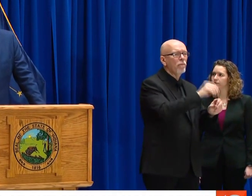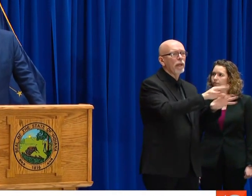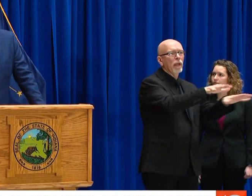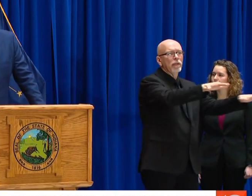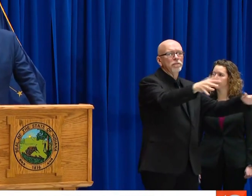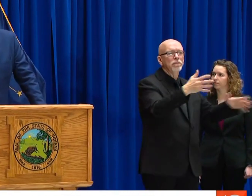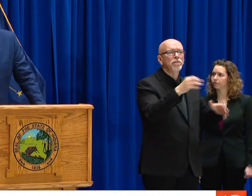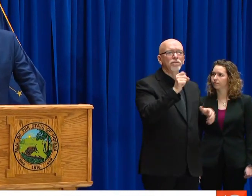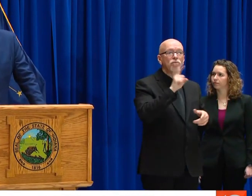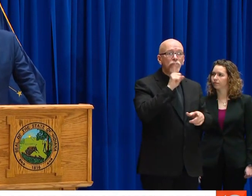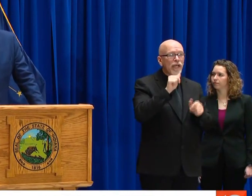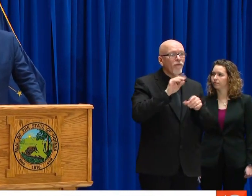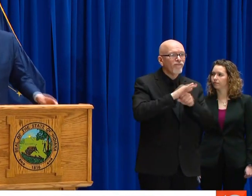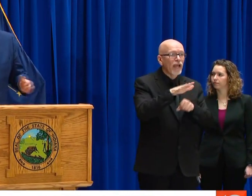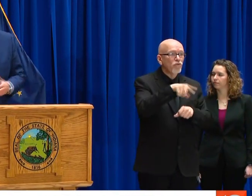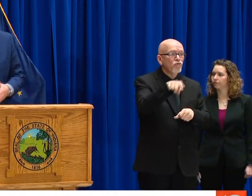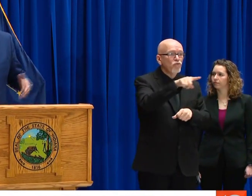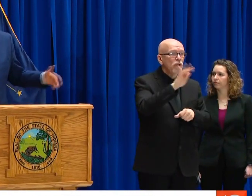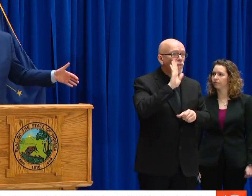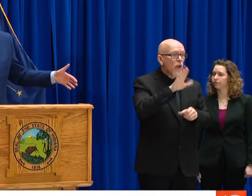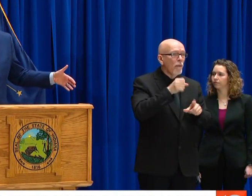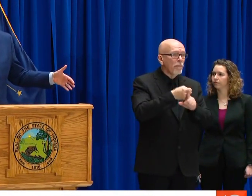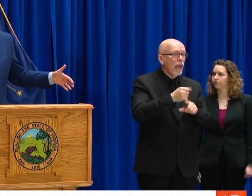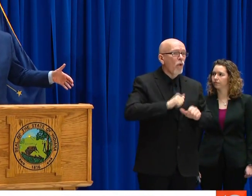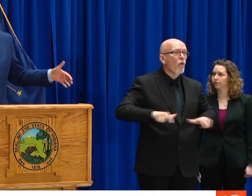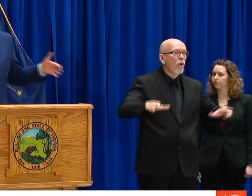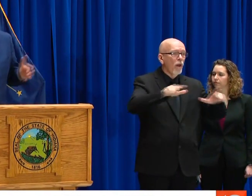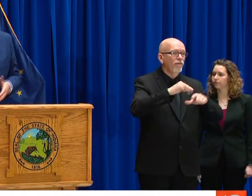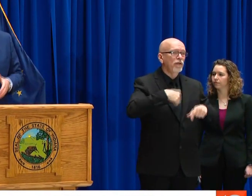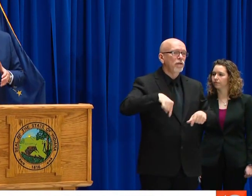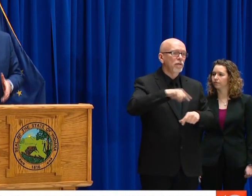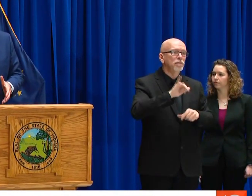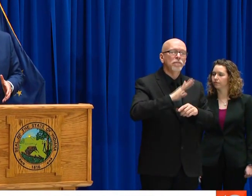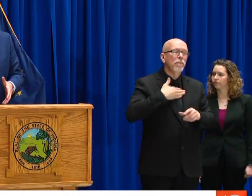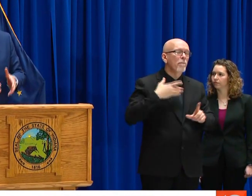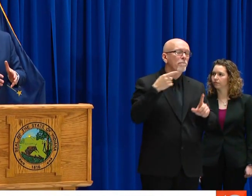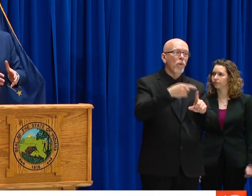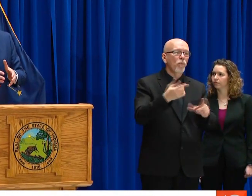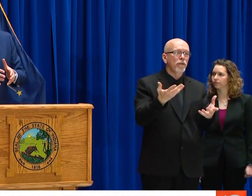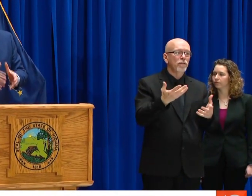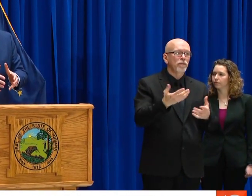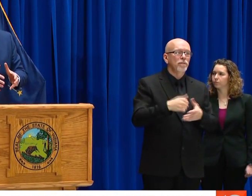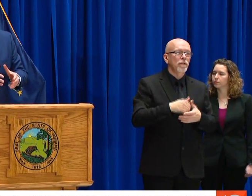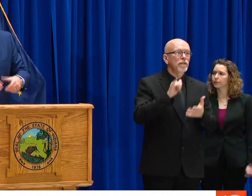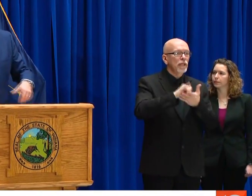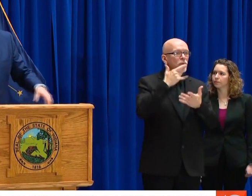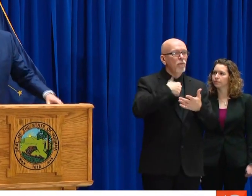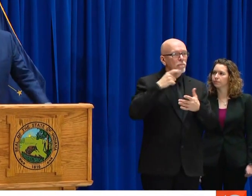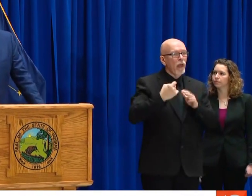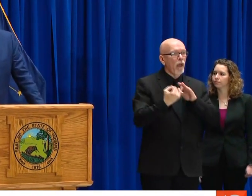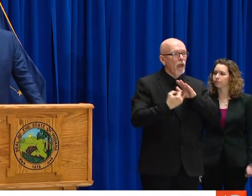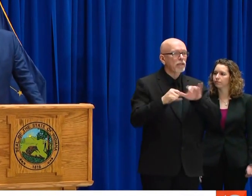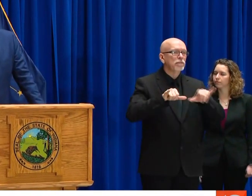YOU MAY GO RUN INTO SOMEONE THAT IT WILL KNOCK DOWN. AND YOU'LL PASS IT ON. AND SO IT DOES AFFECT YOU.